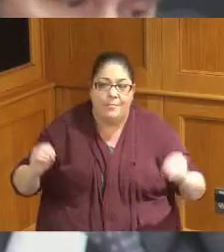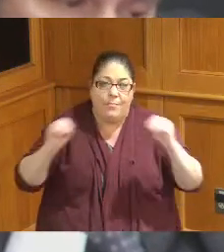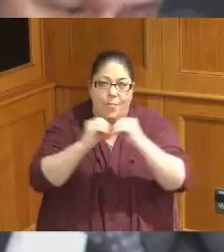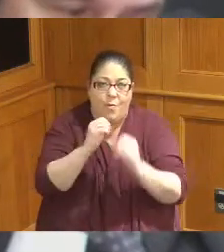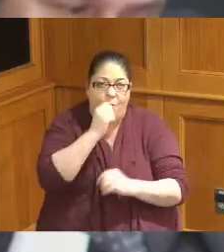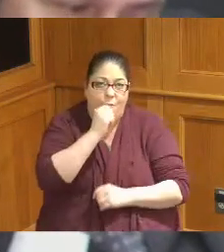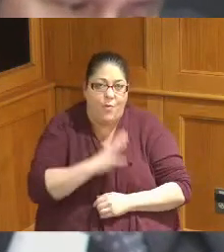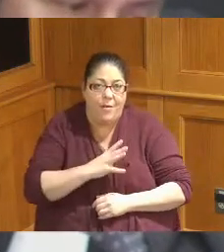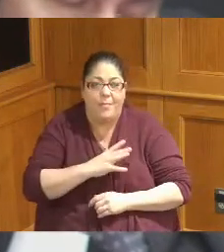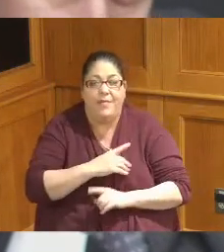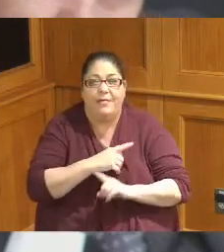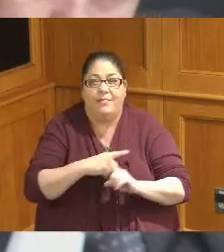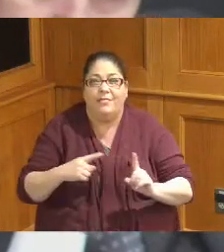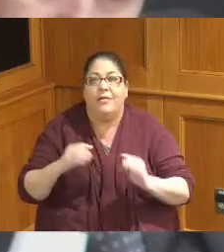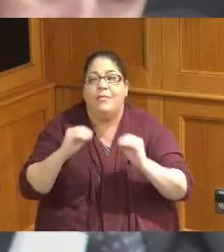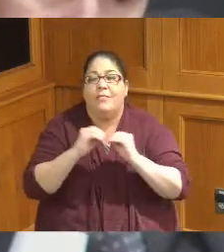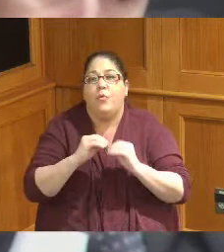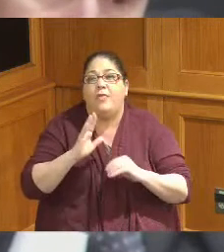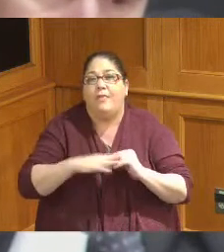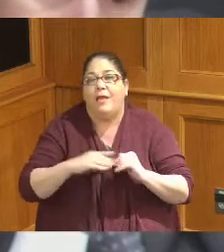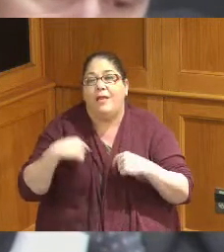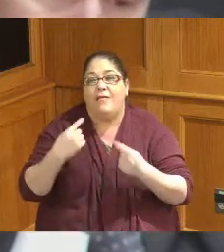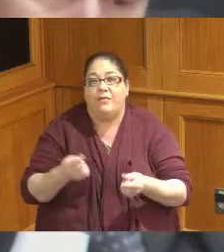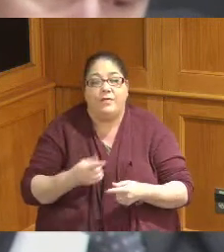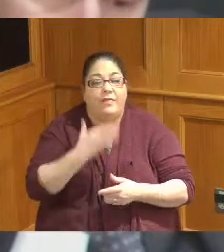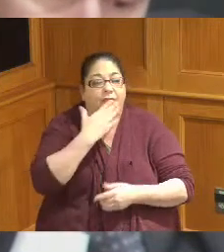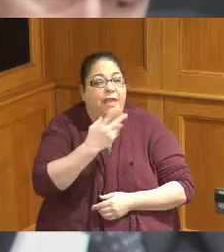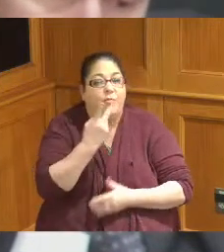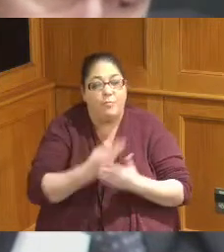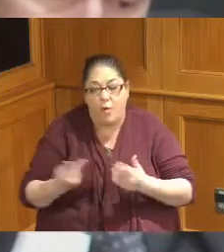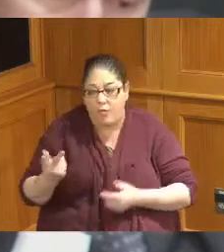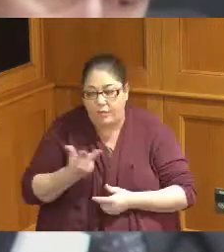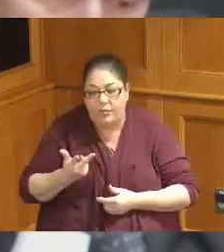in elected office than ever so I thank the two of you for participating in that and helping